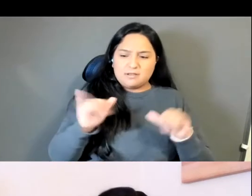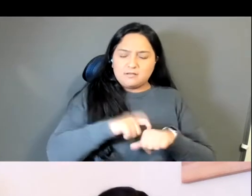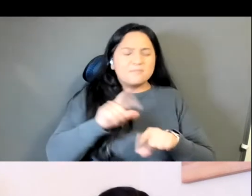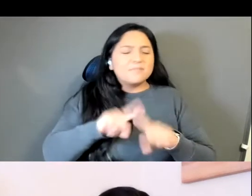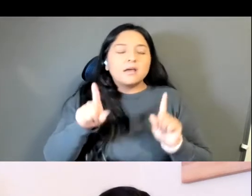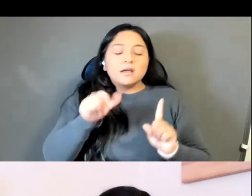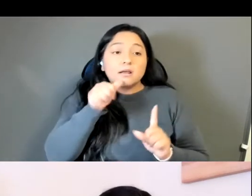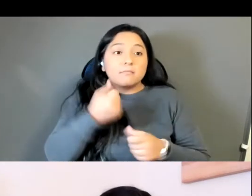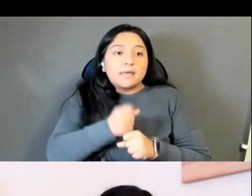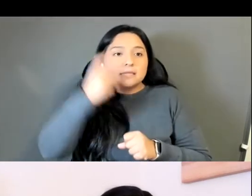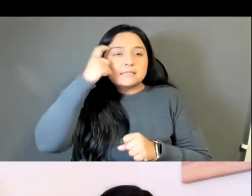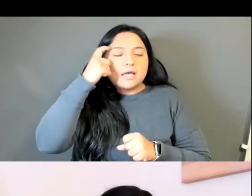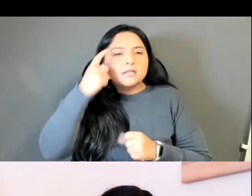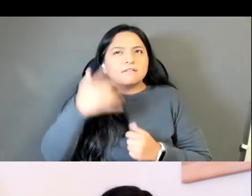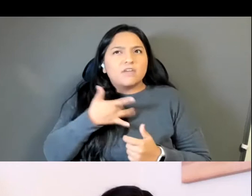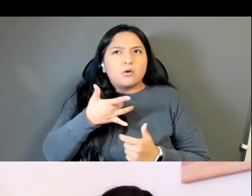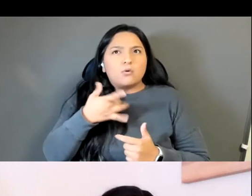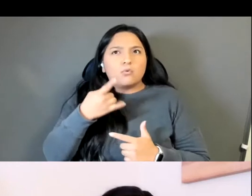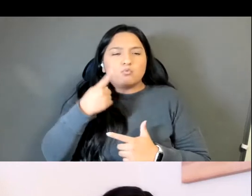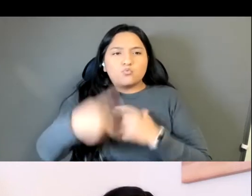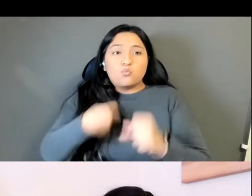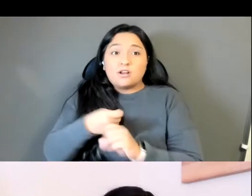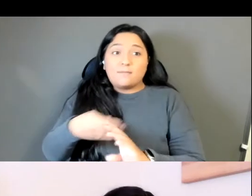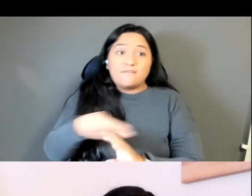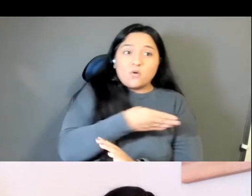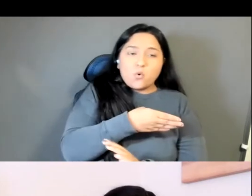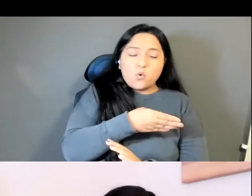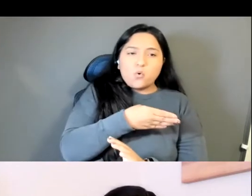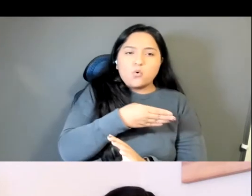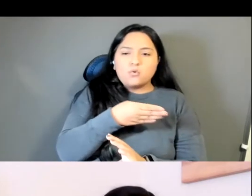before they made the move like a year before the move happened, and yet she says like well